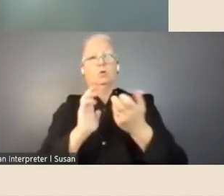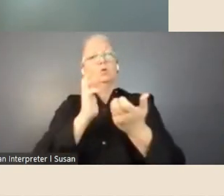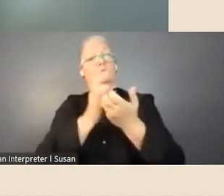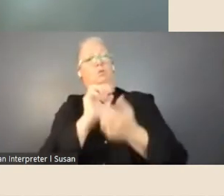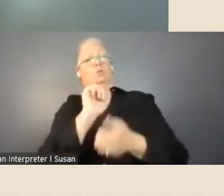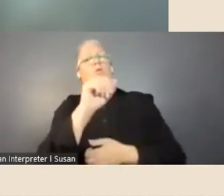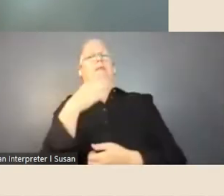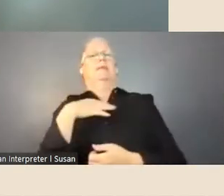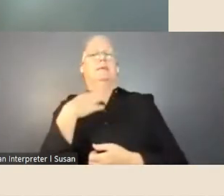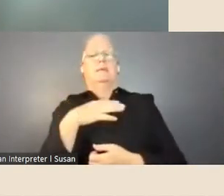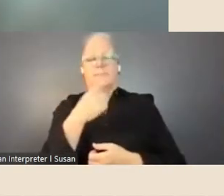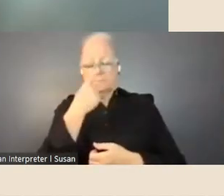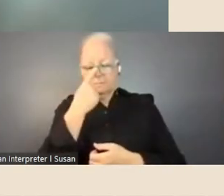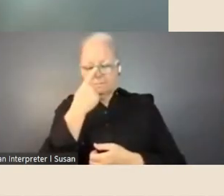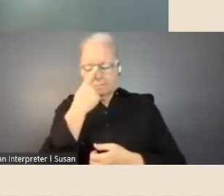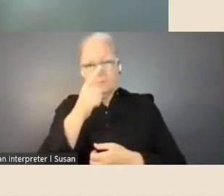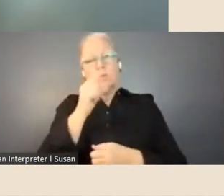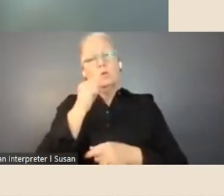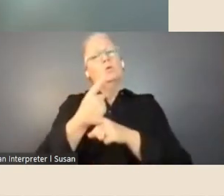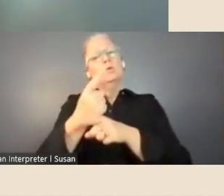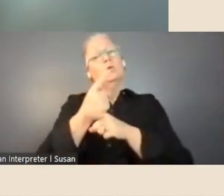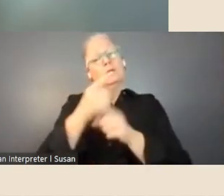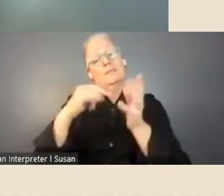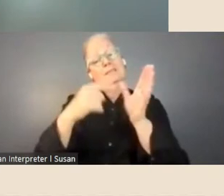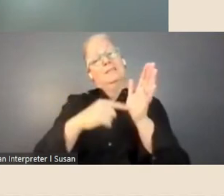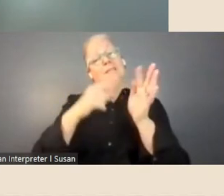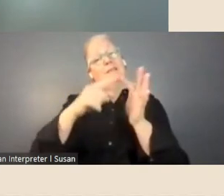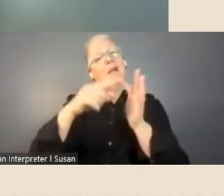Talk to the State Library team about your budget and what you might need to actually